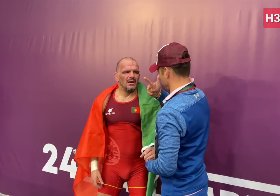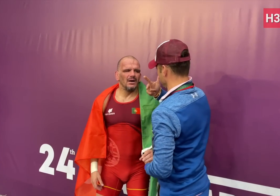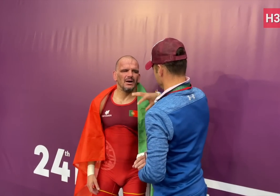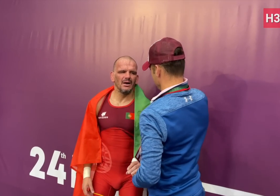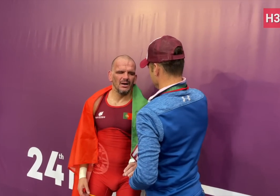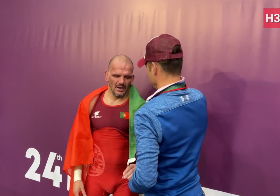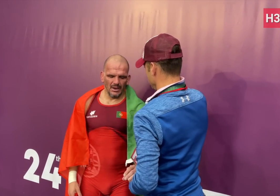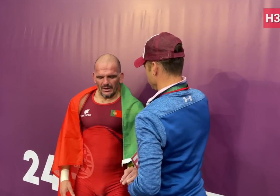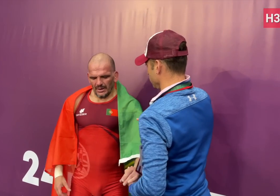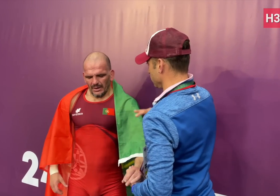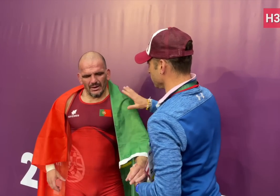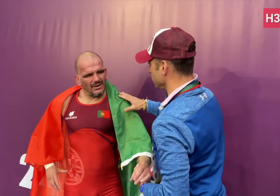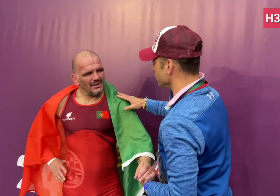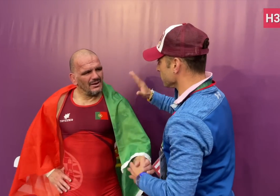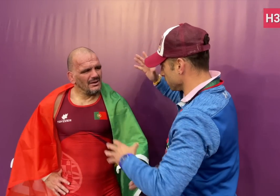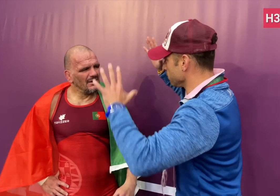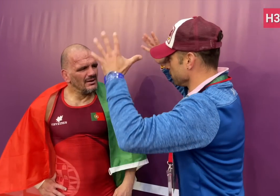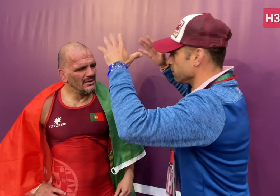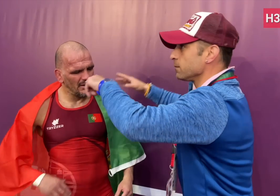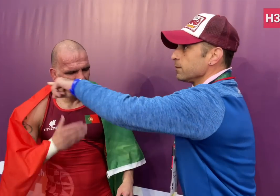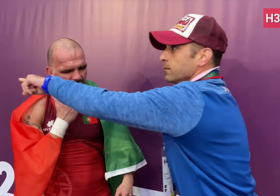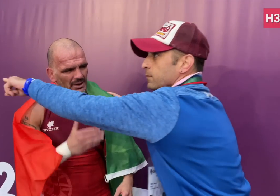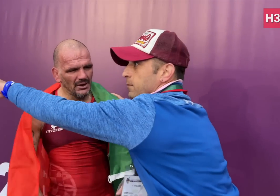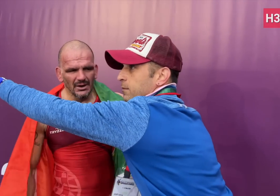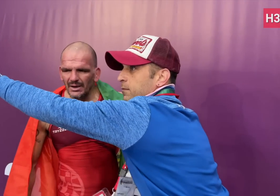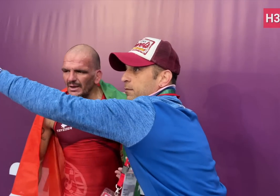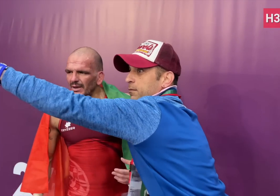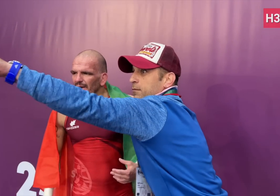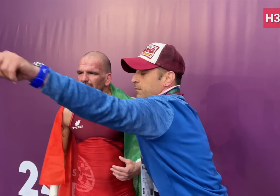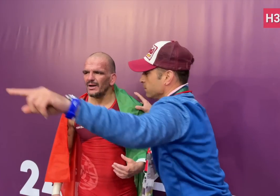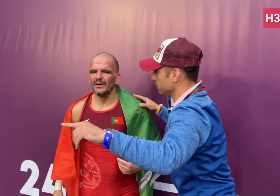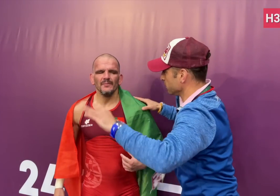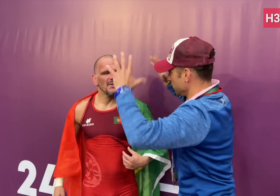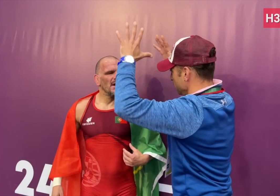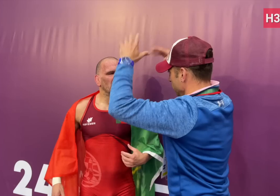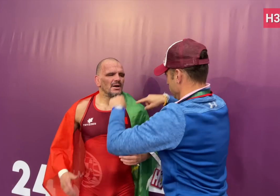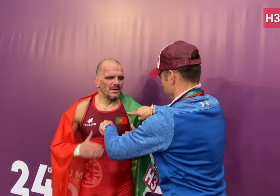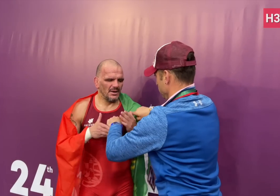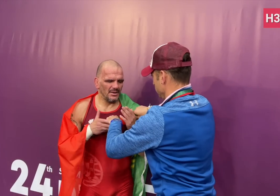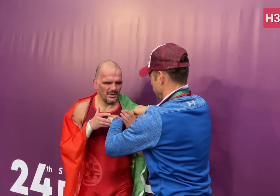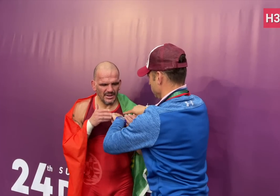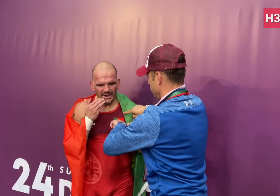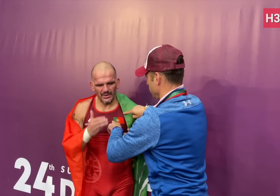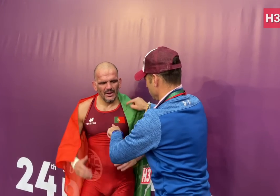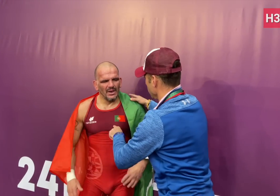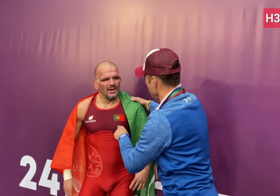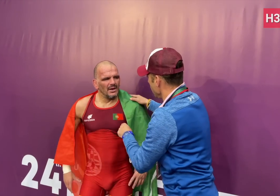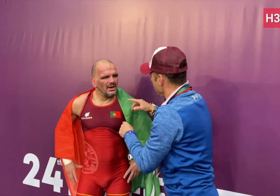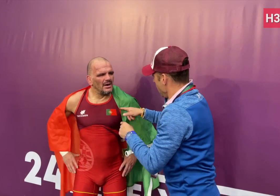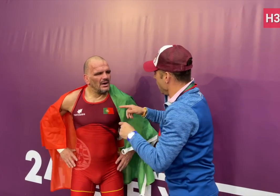Congrats on winning a Bronze. Look at all the spectators, they’re rooting for you. Yes, thank you.